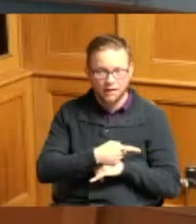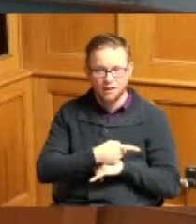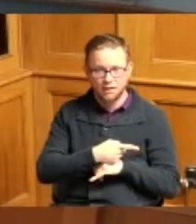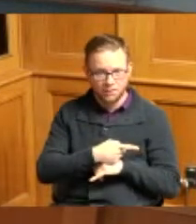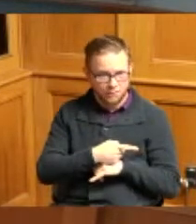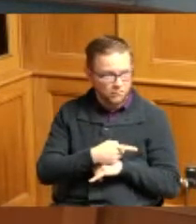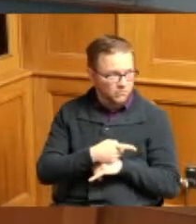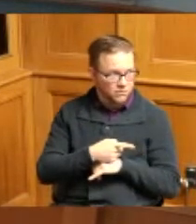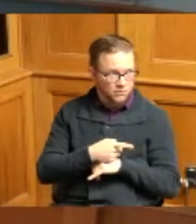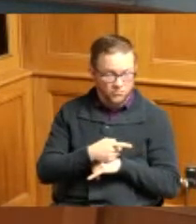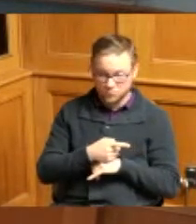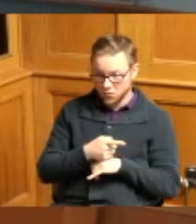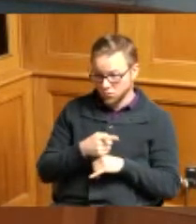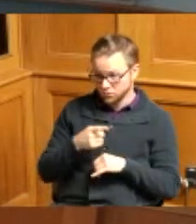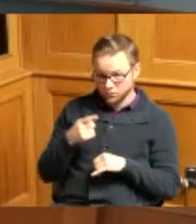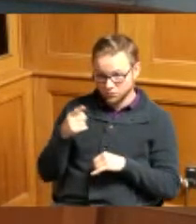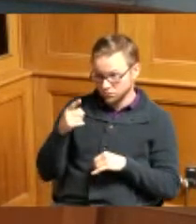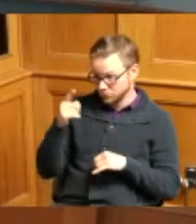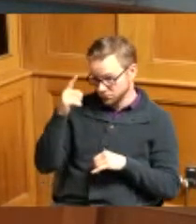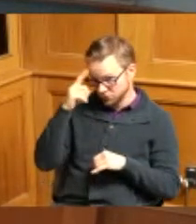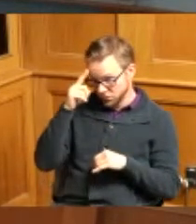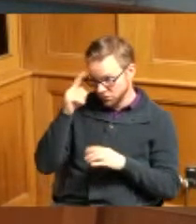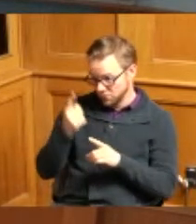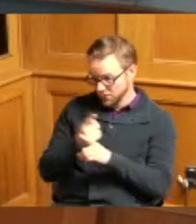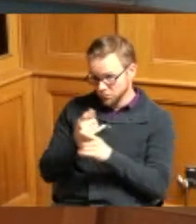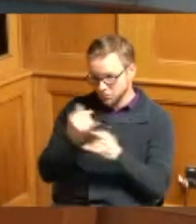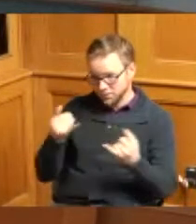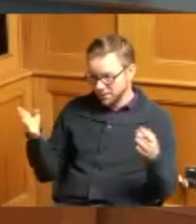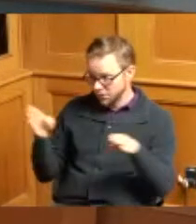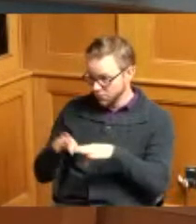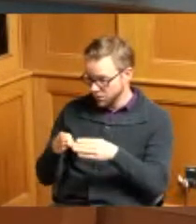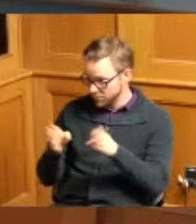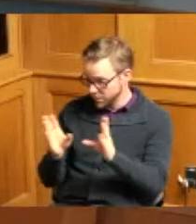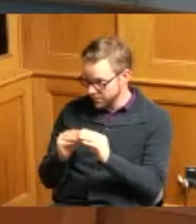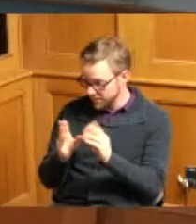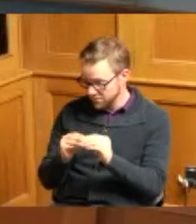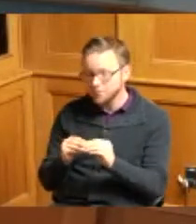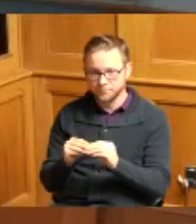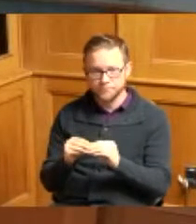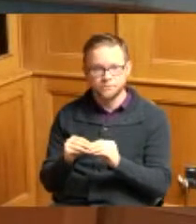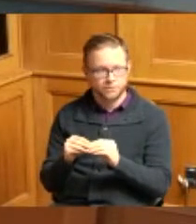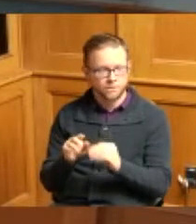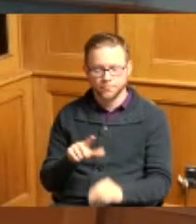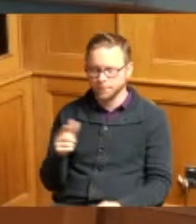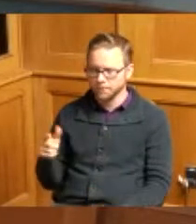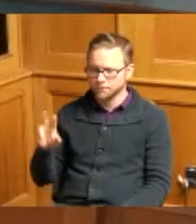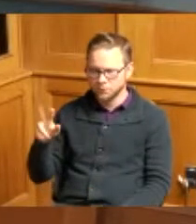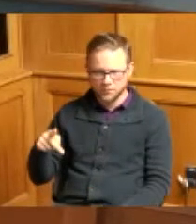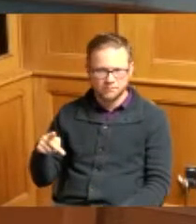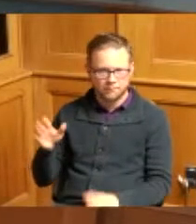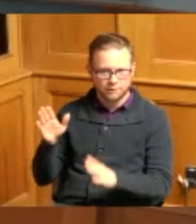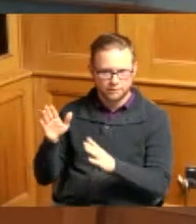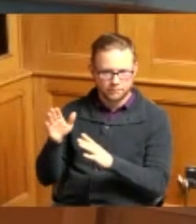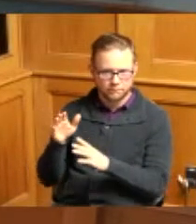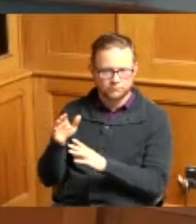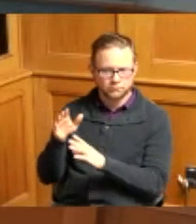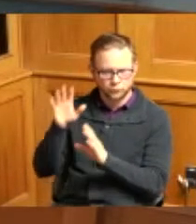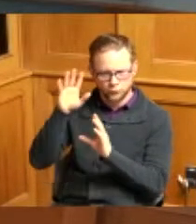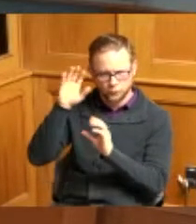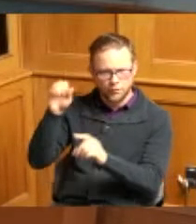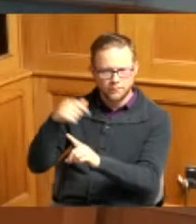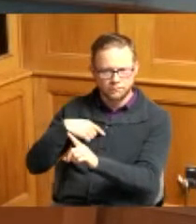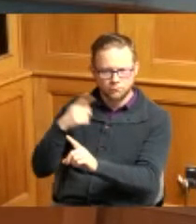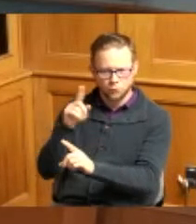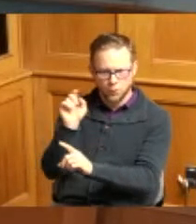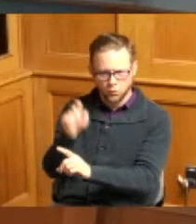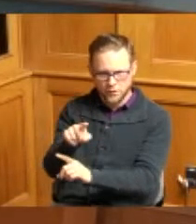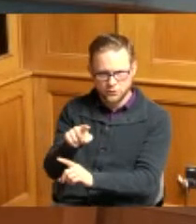close the public hearing but yes Madam Chair I'm Madam President I do have a question for Mr beck